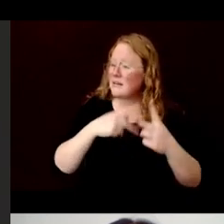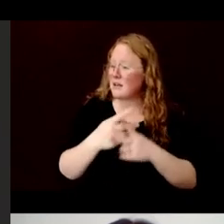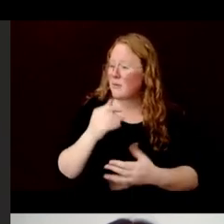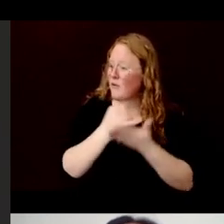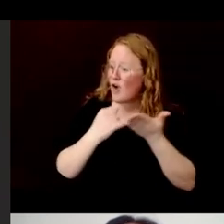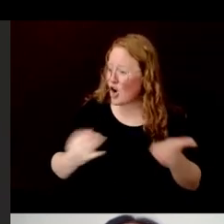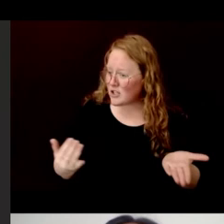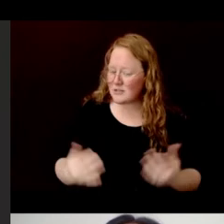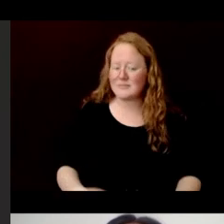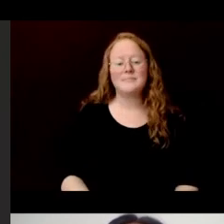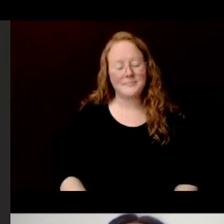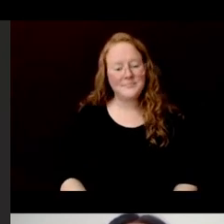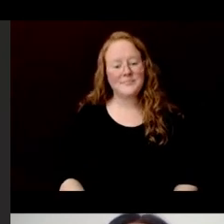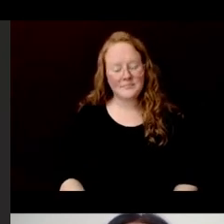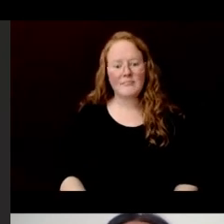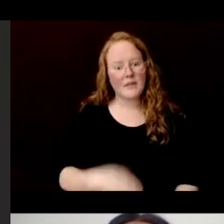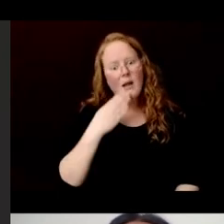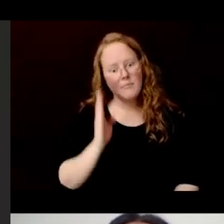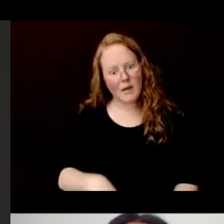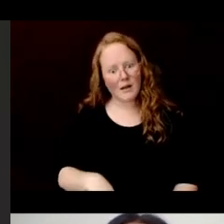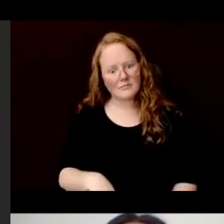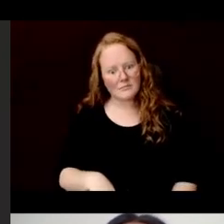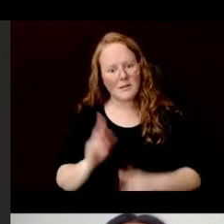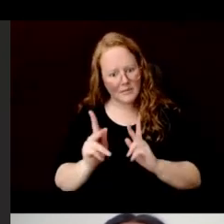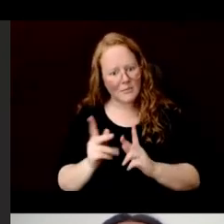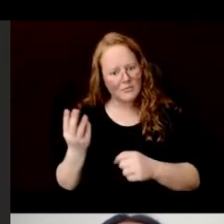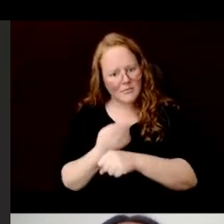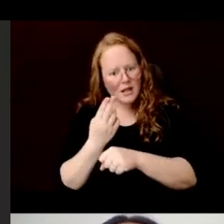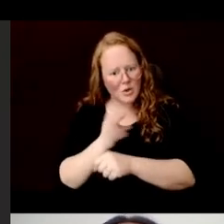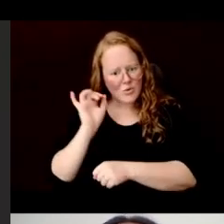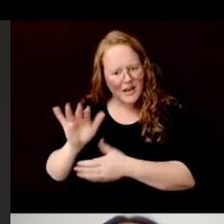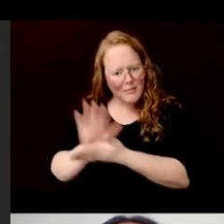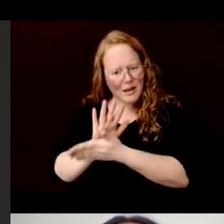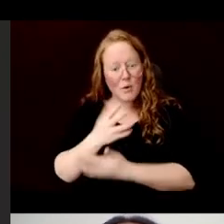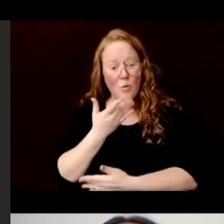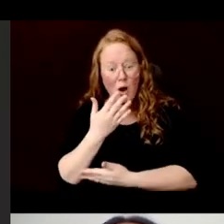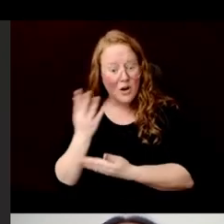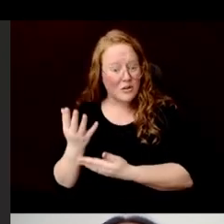I bet there are people who do use this paper for watercolors.